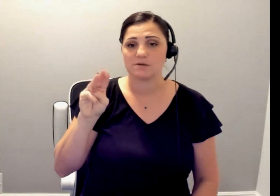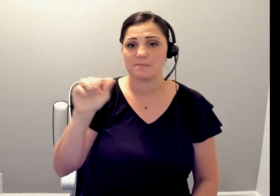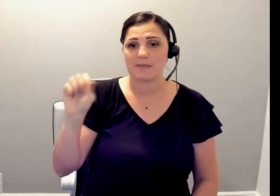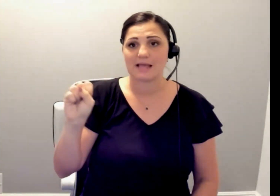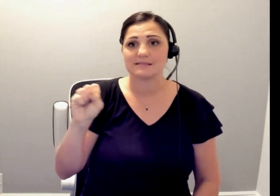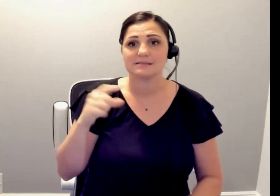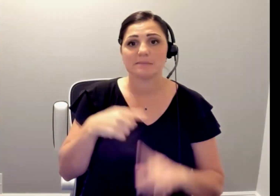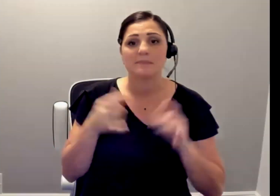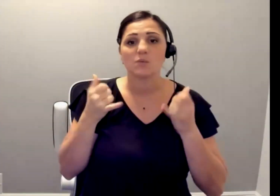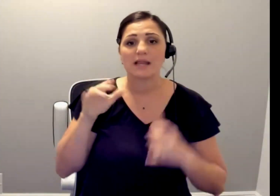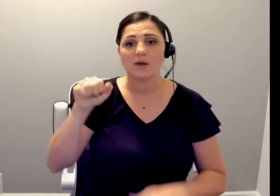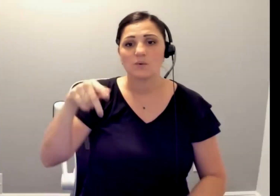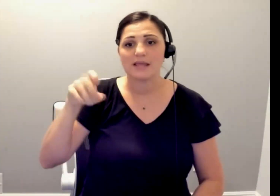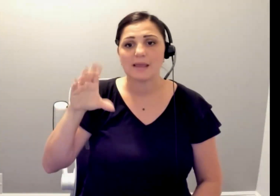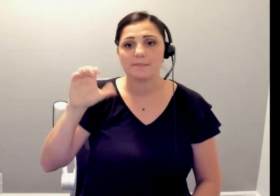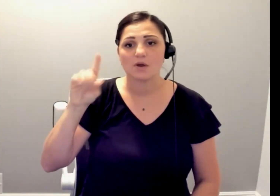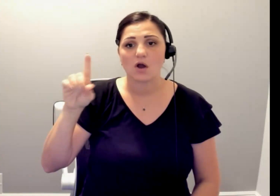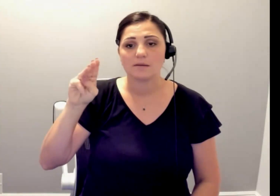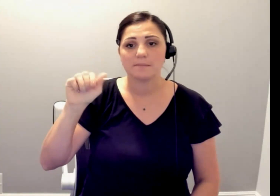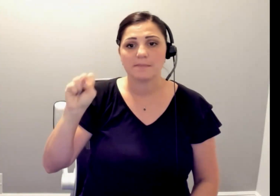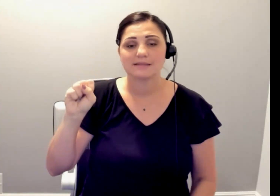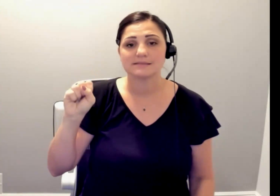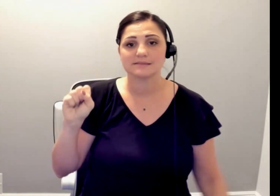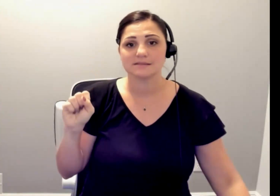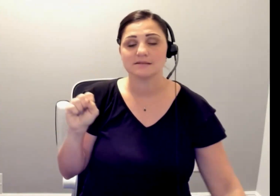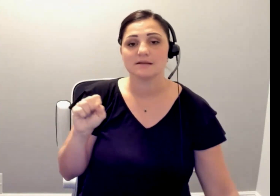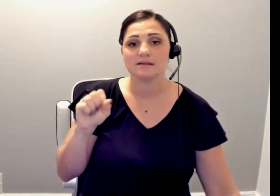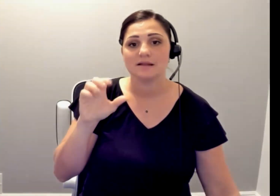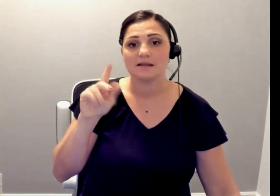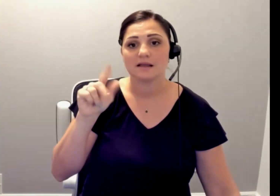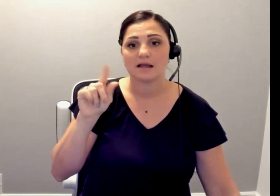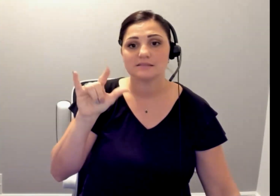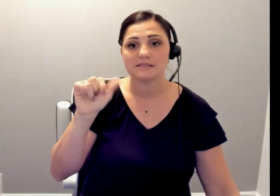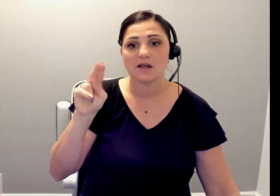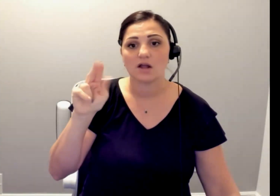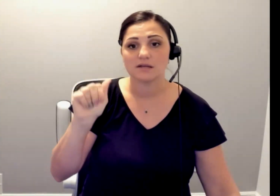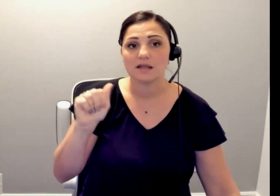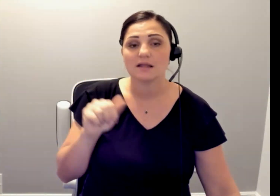: Stephanie.